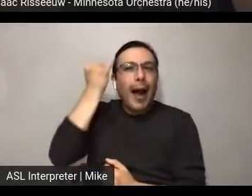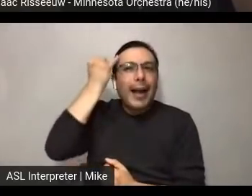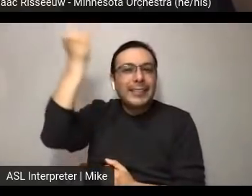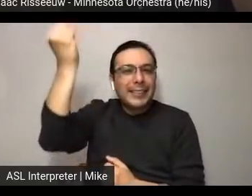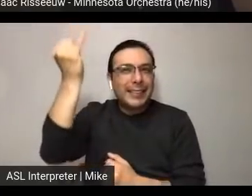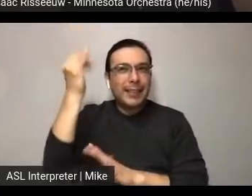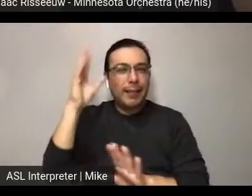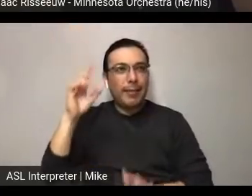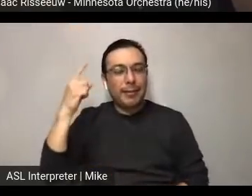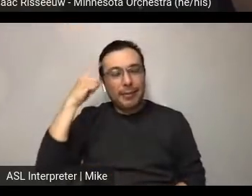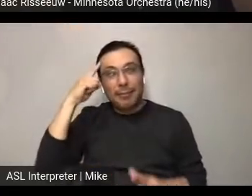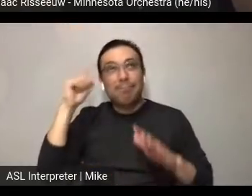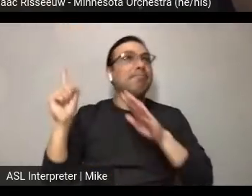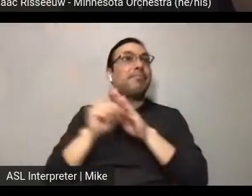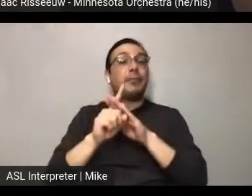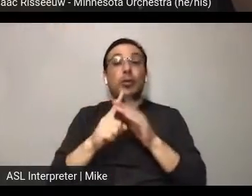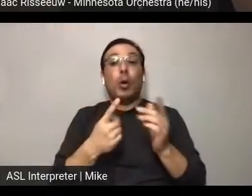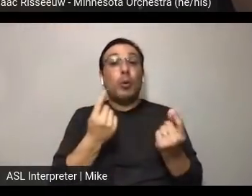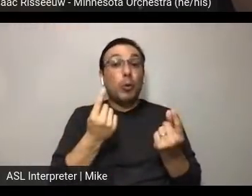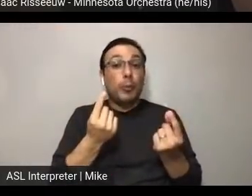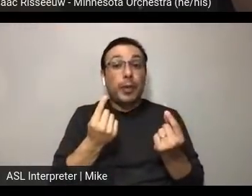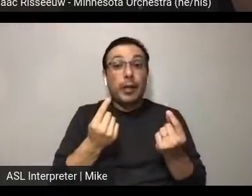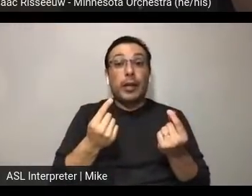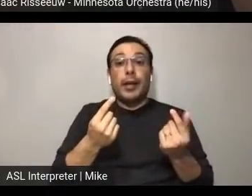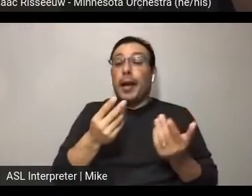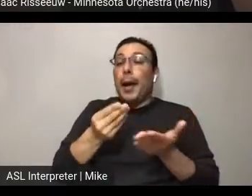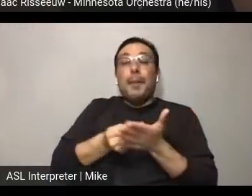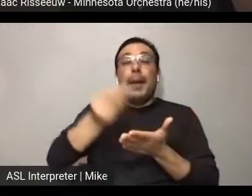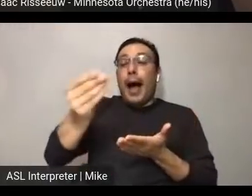promotion was, if you spend a hundred you know, if you buy $100 gift